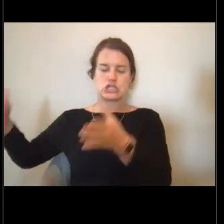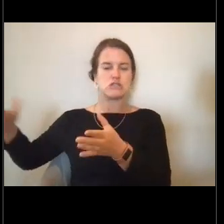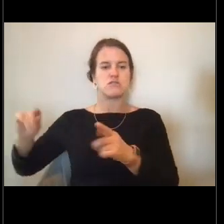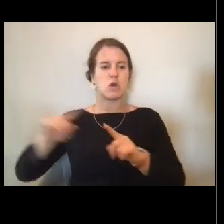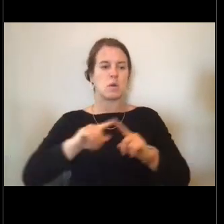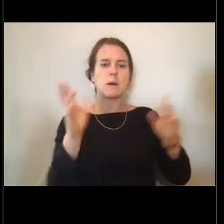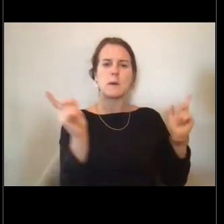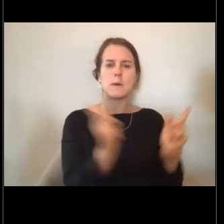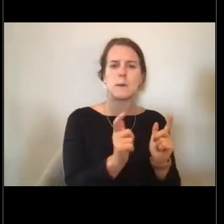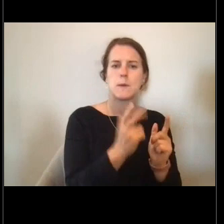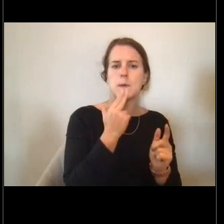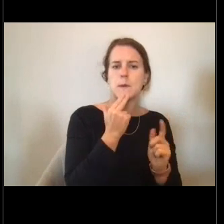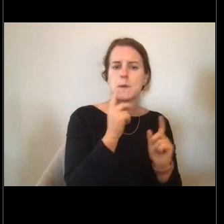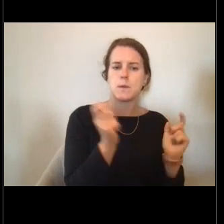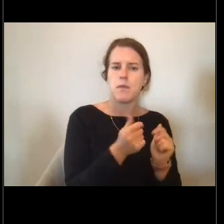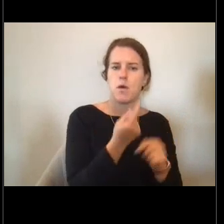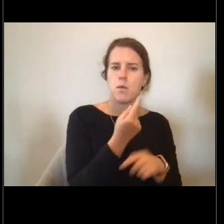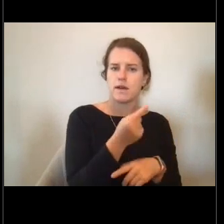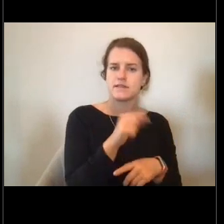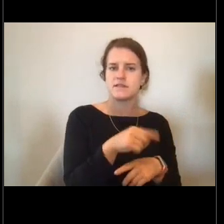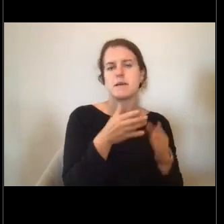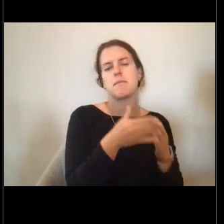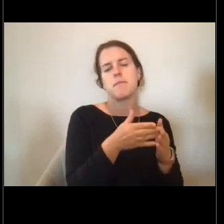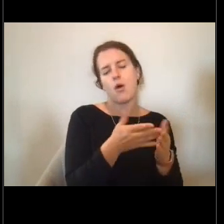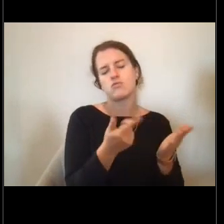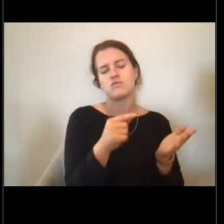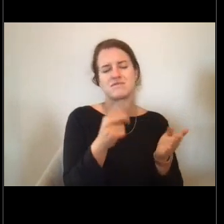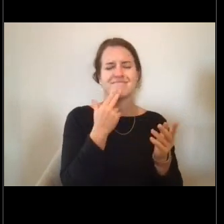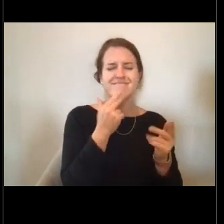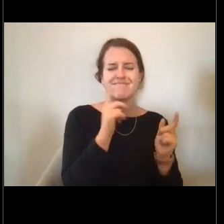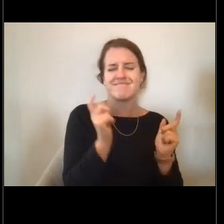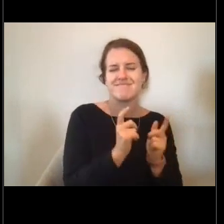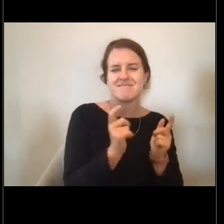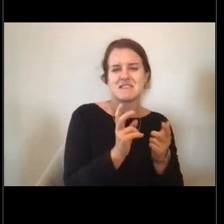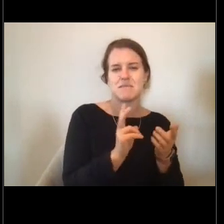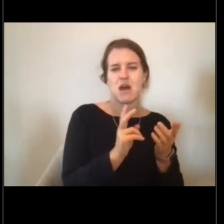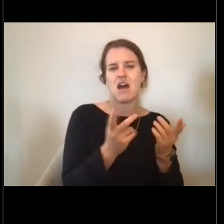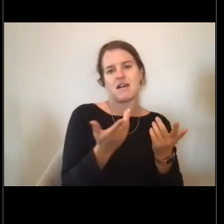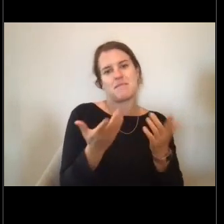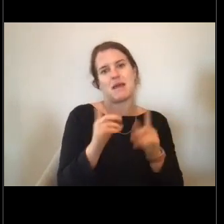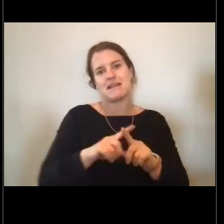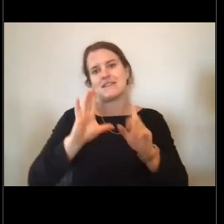And by small boats, I guess our definition of small might be a little different than NOAA's.